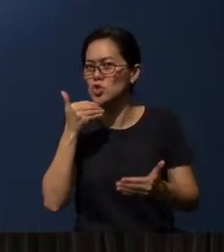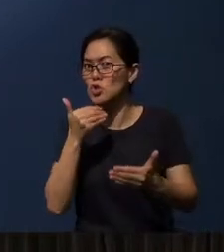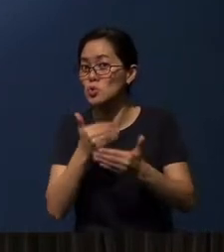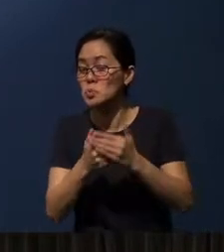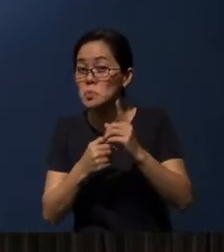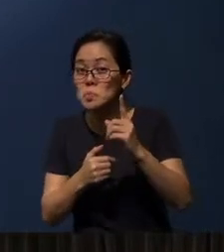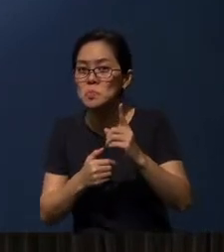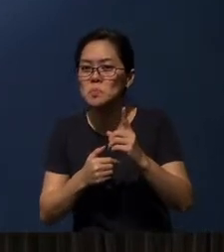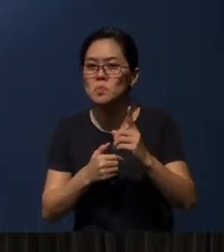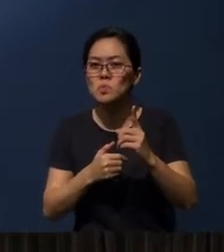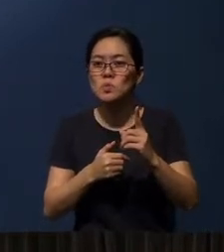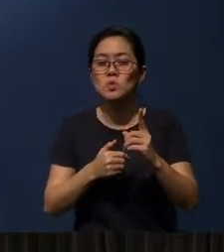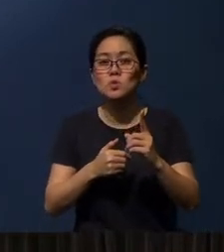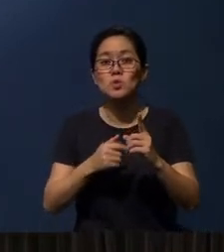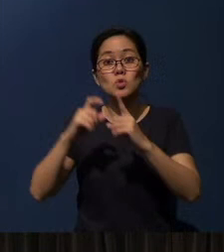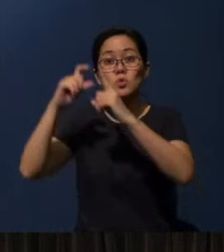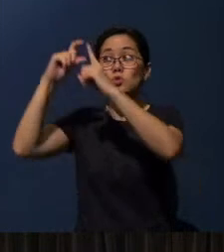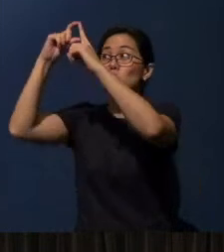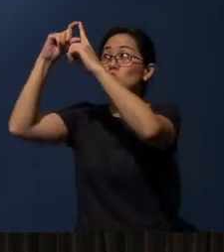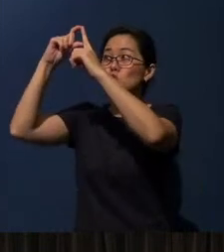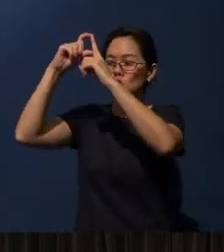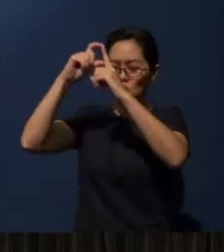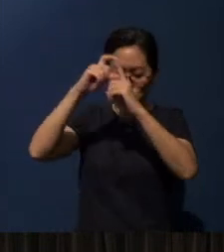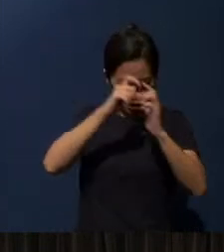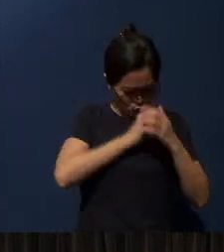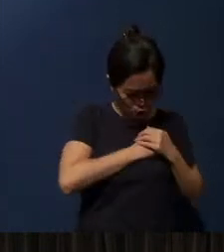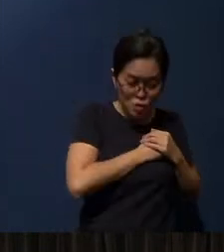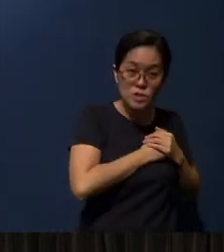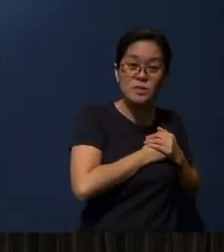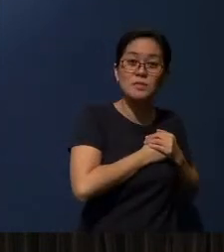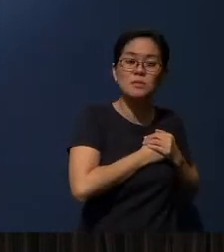Hidden God's Word, hide God’s Word. To hide means what?